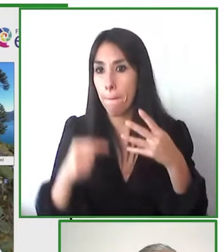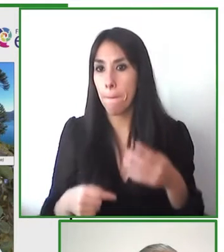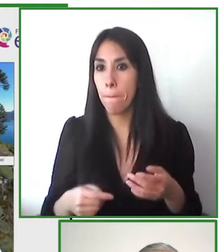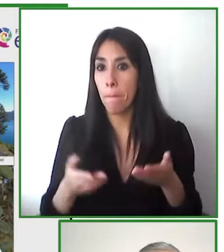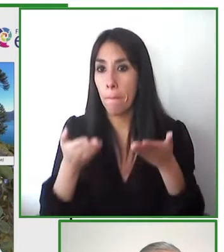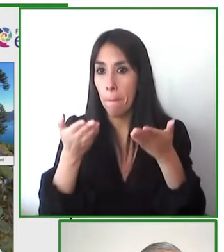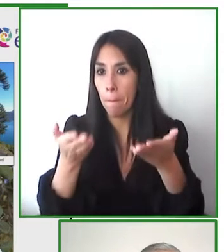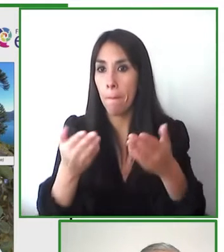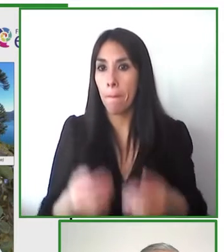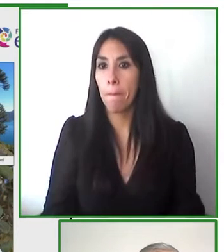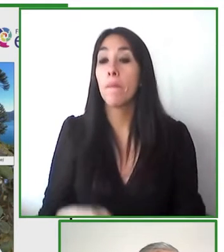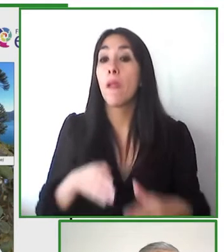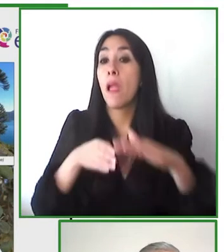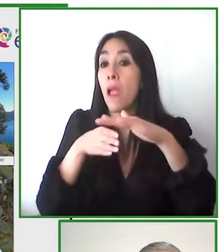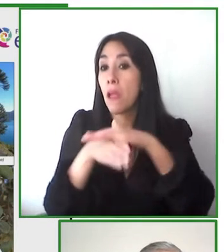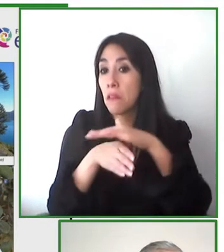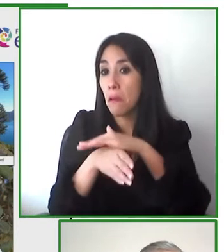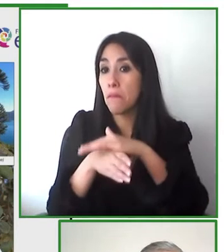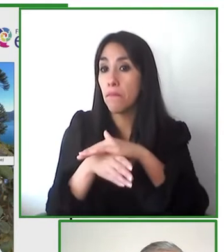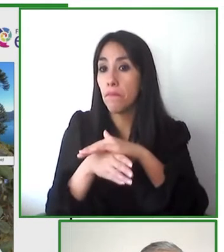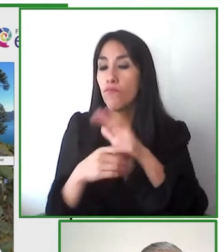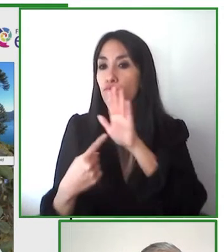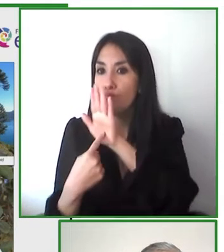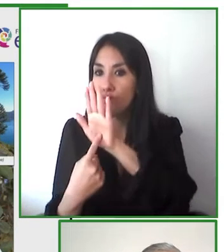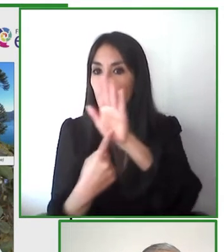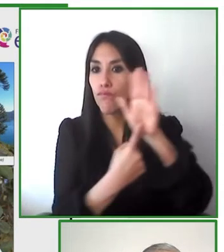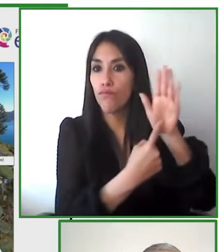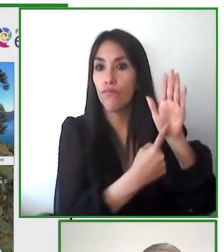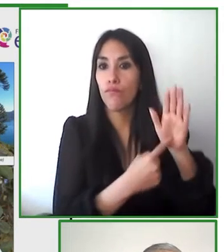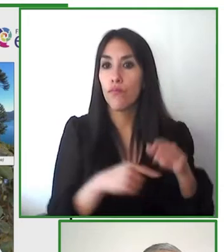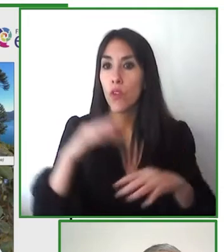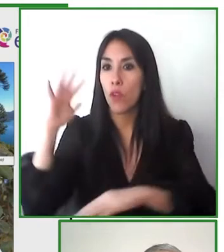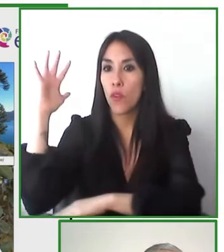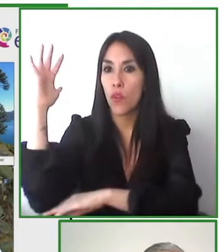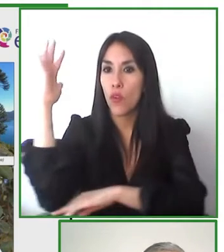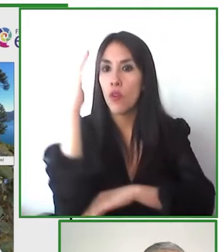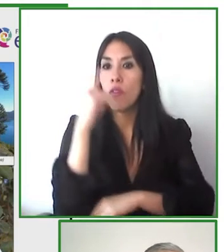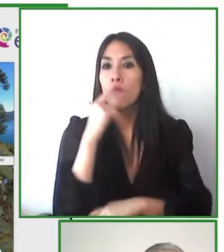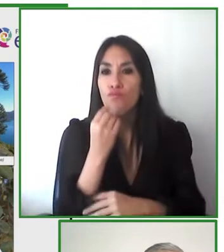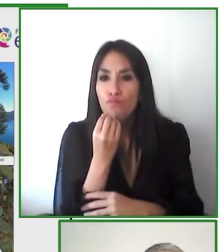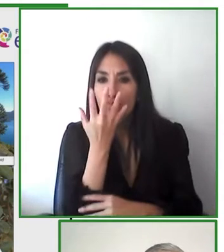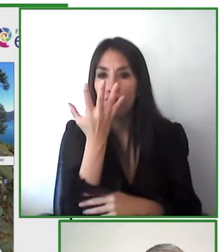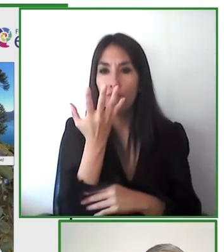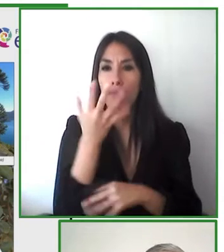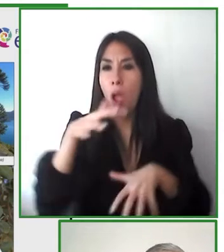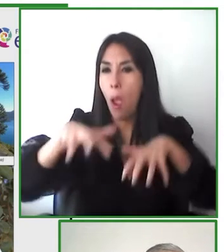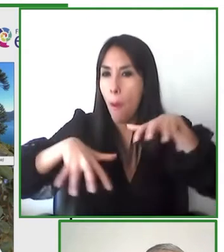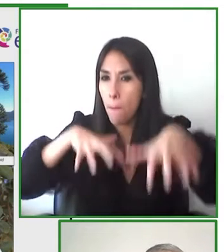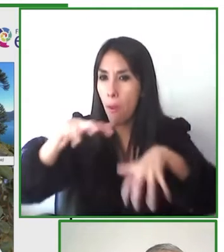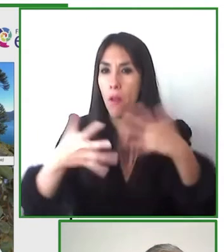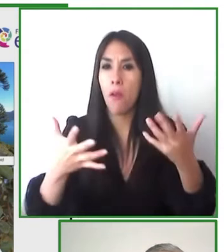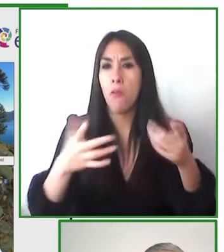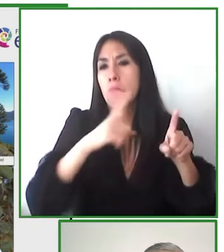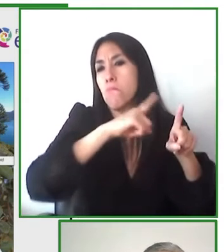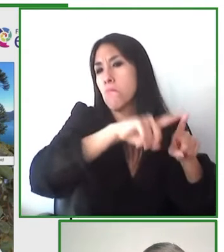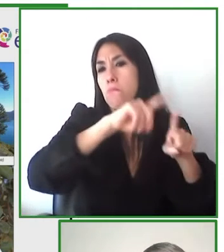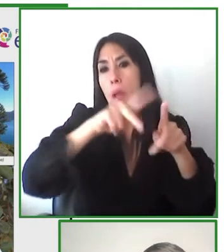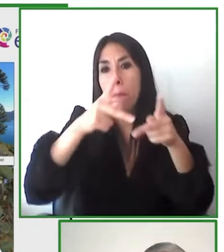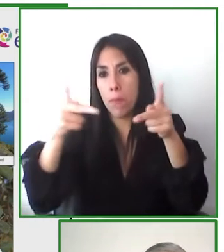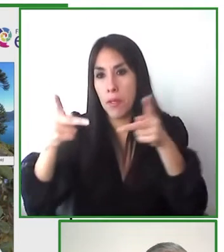are several different accessible materials but we have also made sure to show off the flora and fauna and make sure that everything is accessible so that everyone